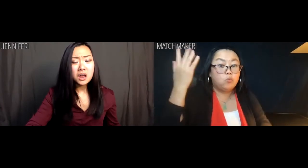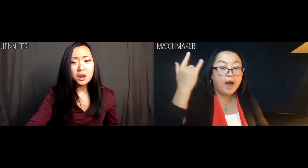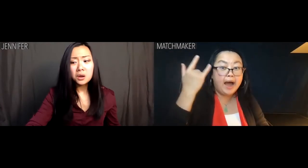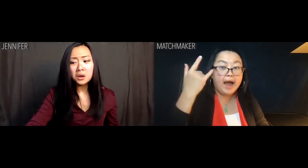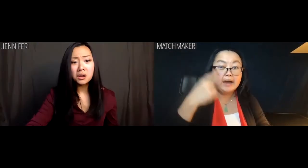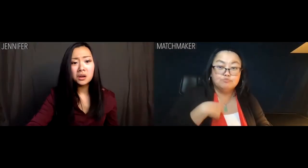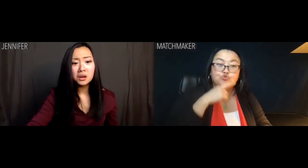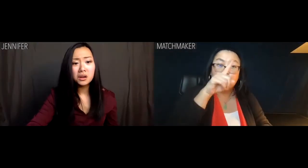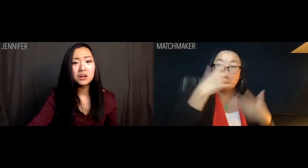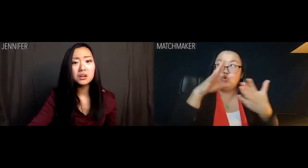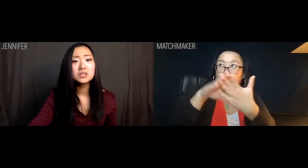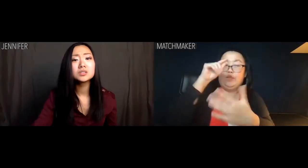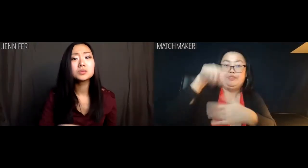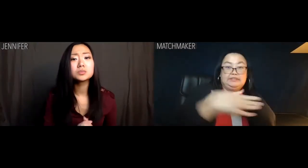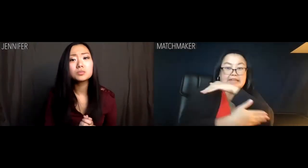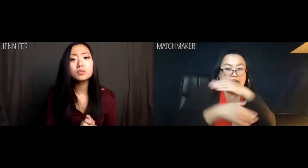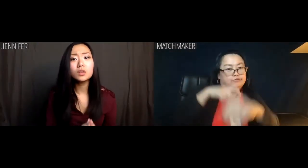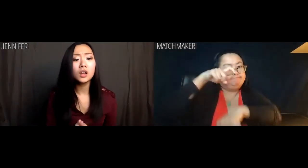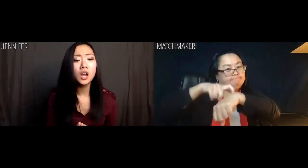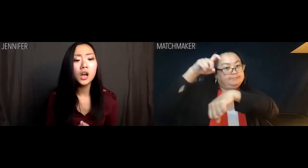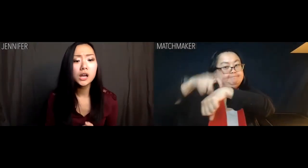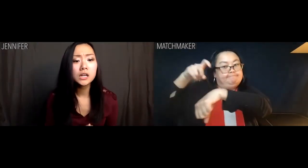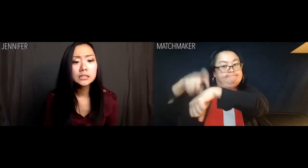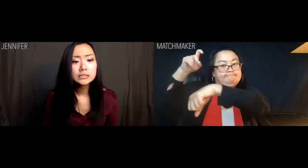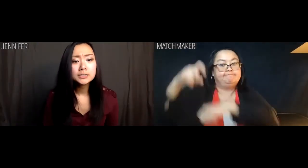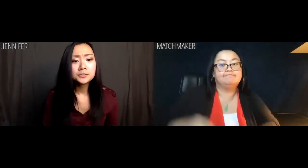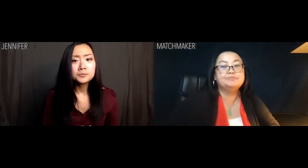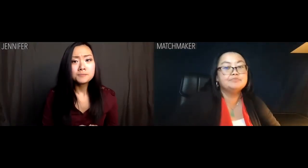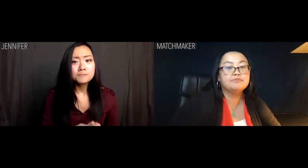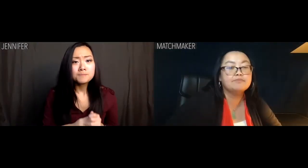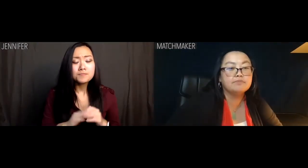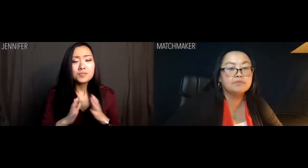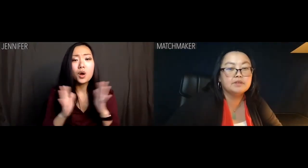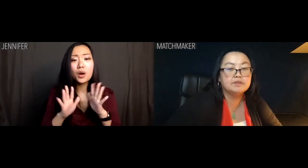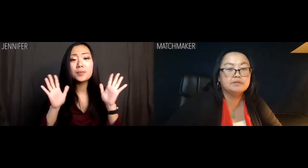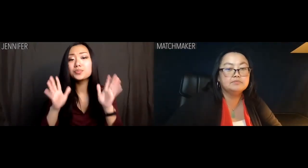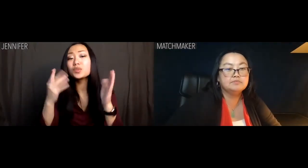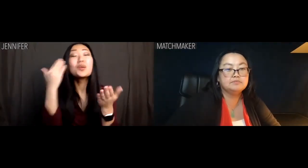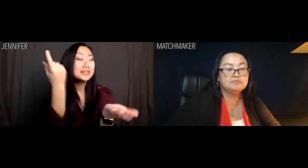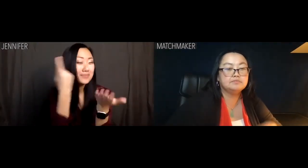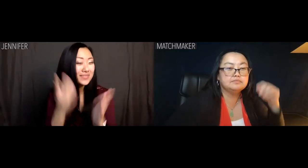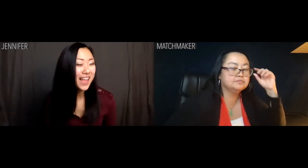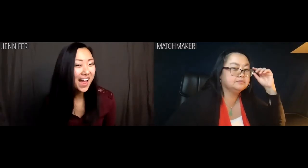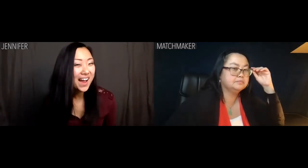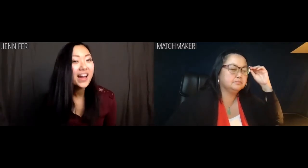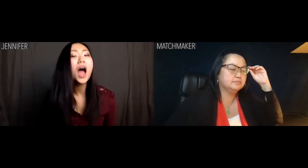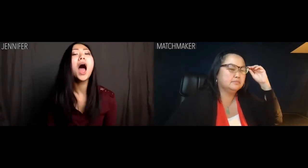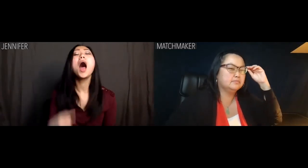Because I can assure you the rest of this country is on a very tight timetable. Jennifer: You know something?